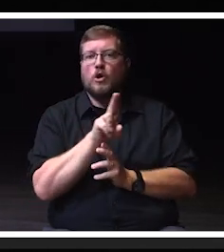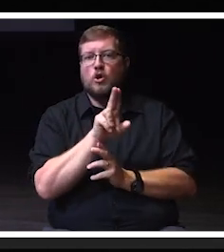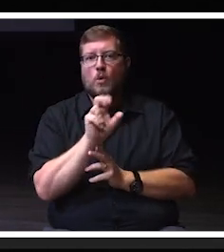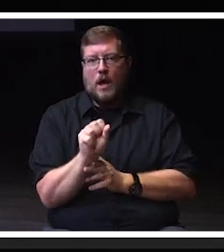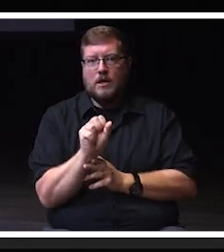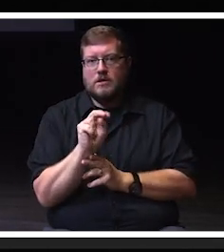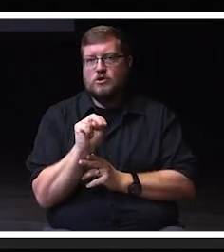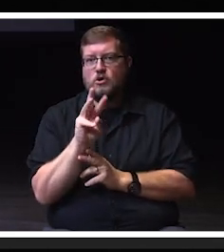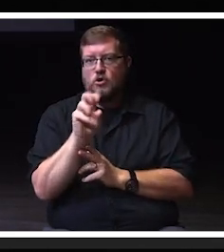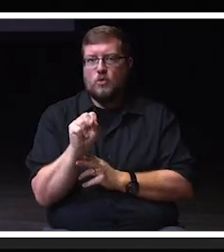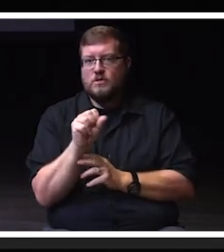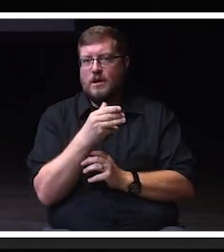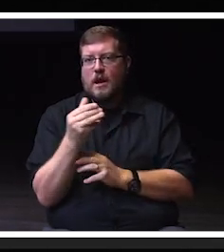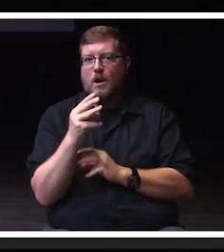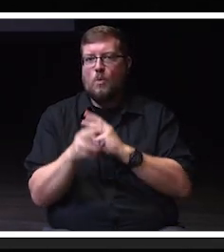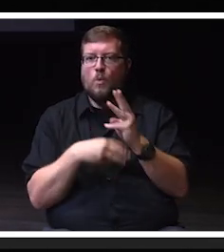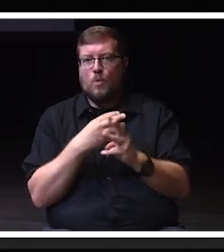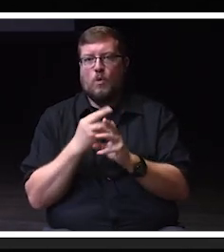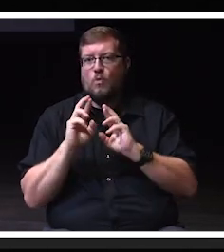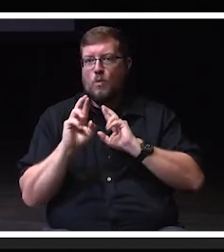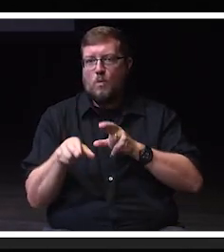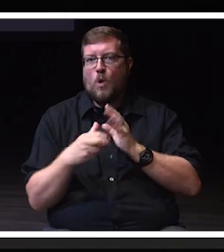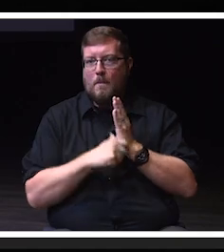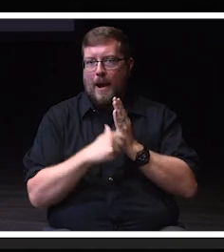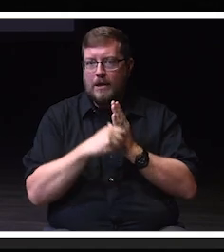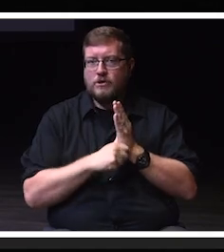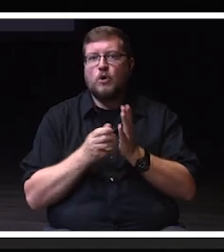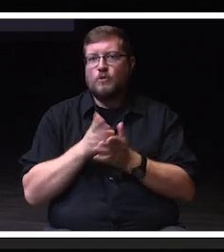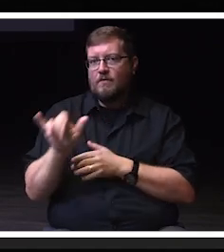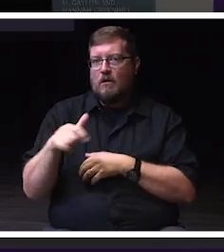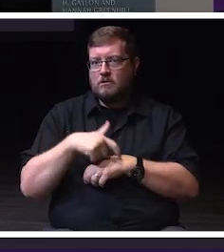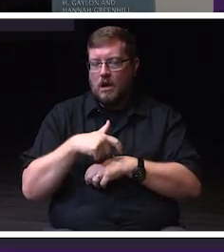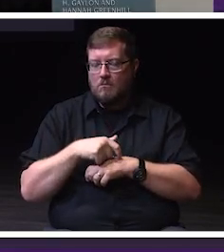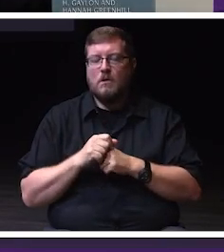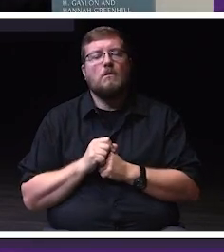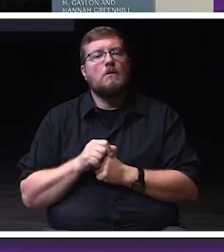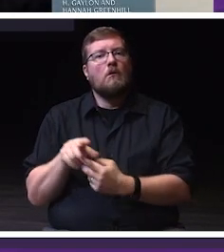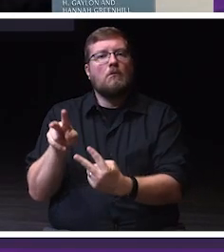during his tenure. The Greenhill Center of